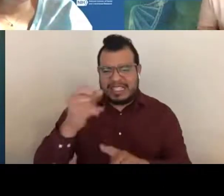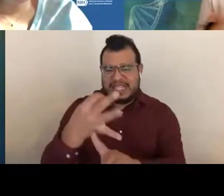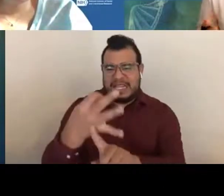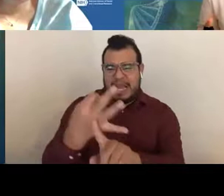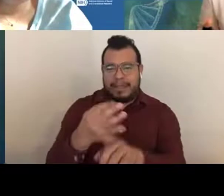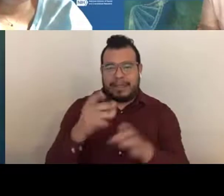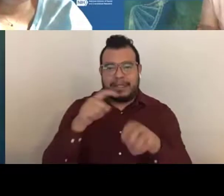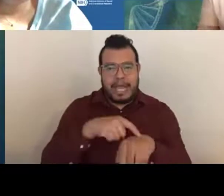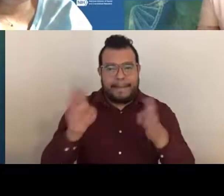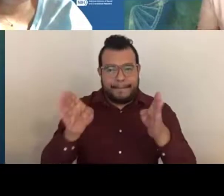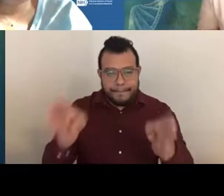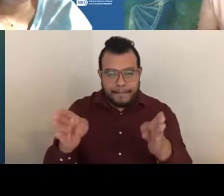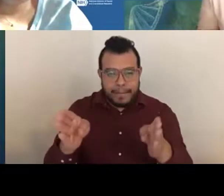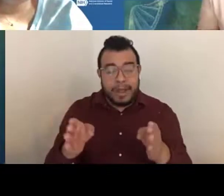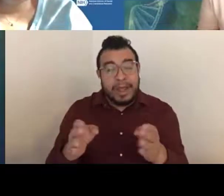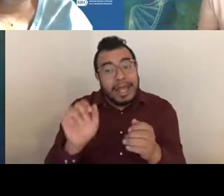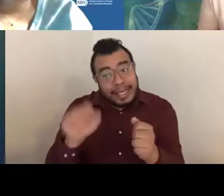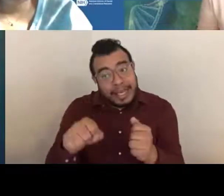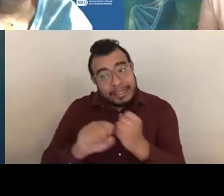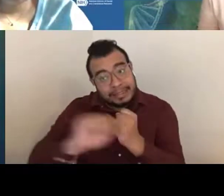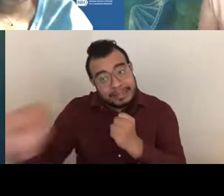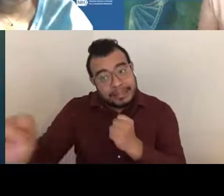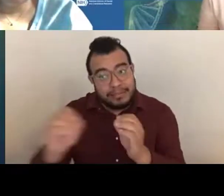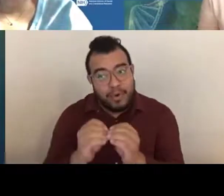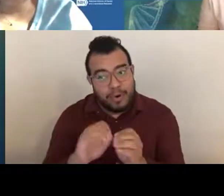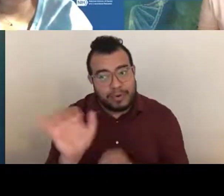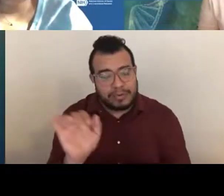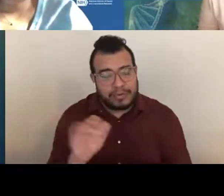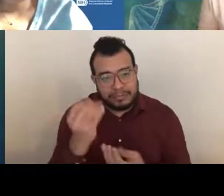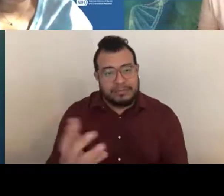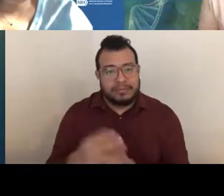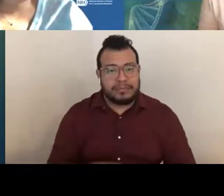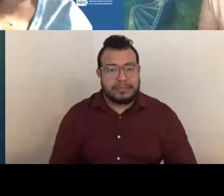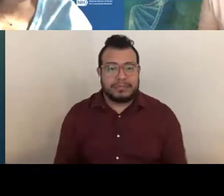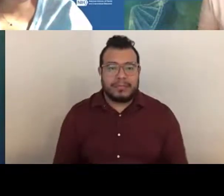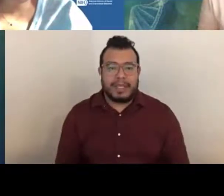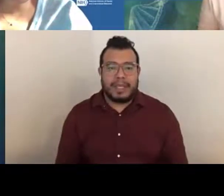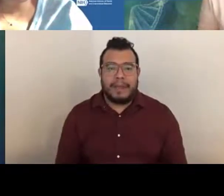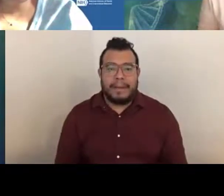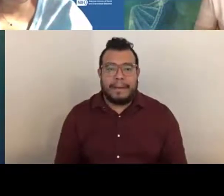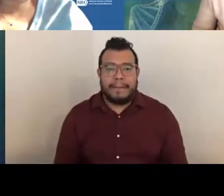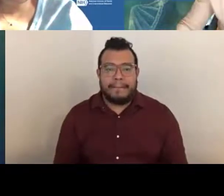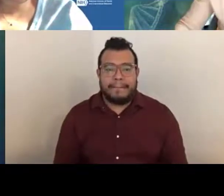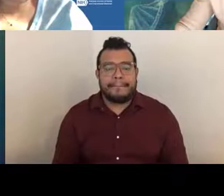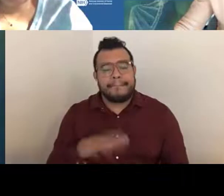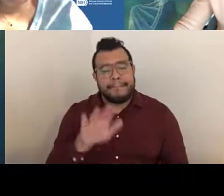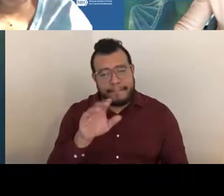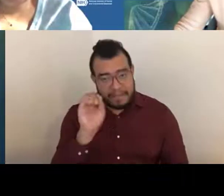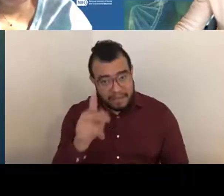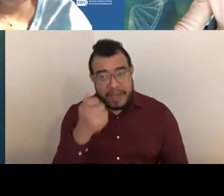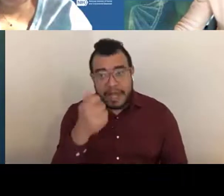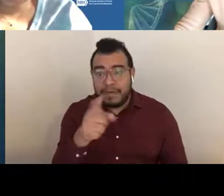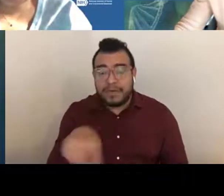but it could even be longer than that. April Harrison: Did any of you see any other things that you may have wanted to answer?